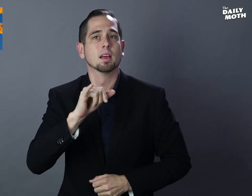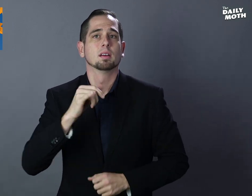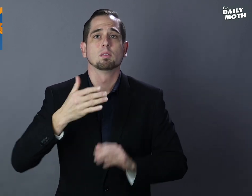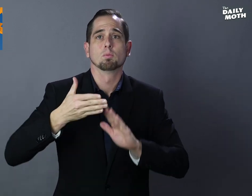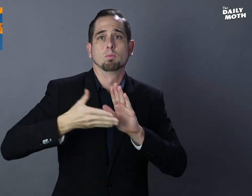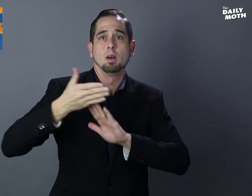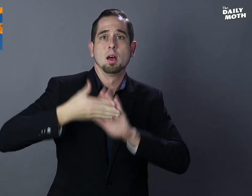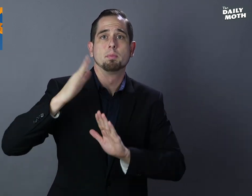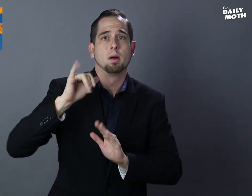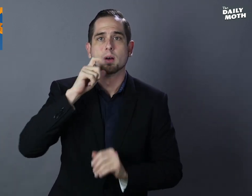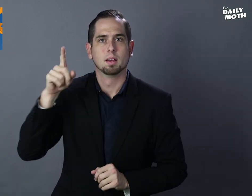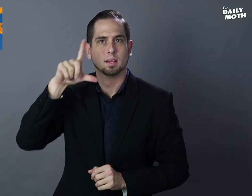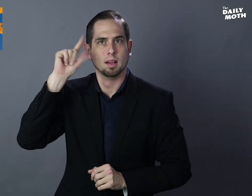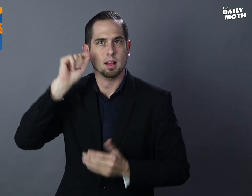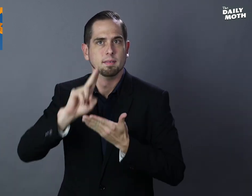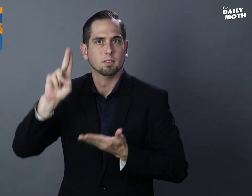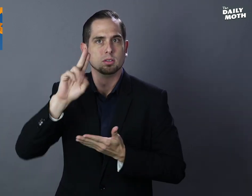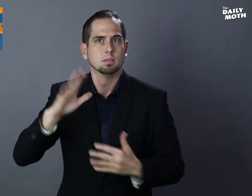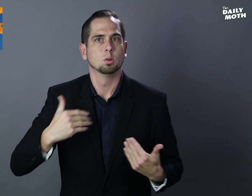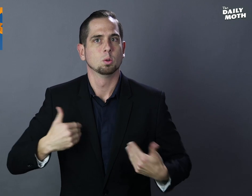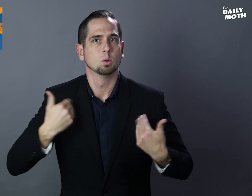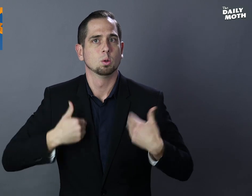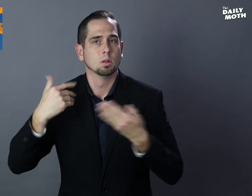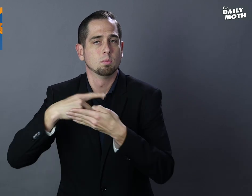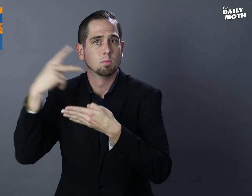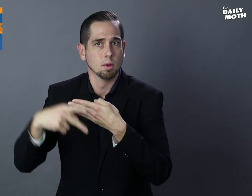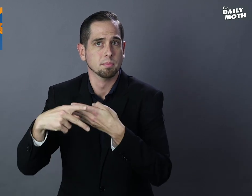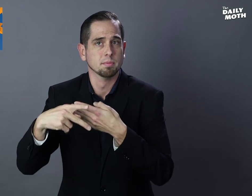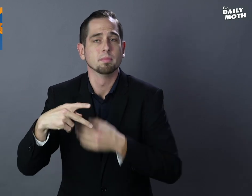that is run by Gallaudet University's Youth Programs.